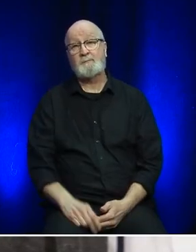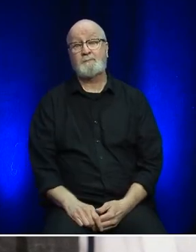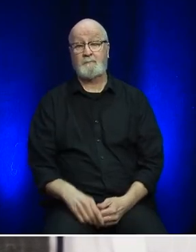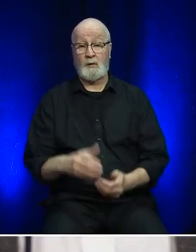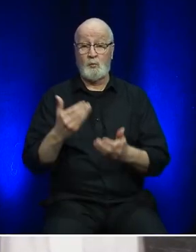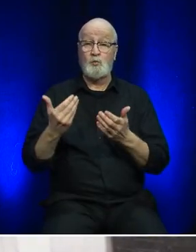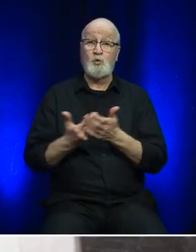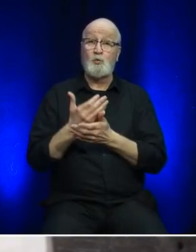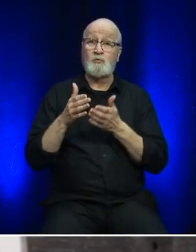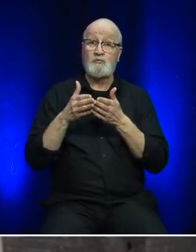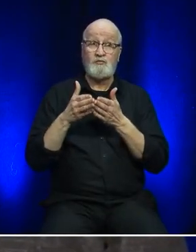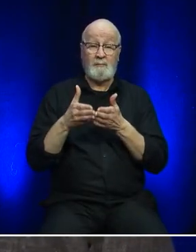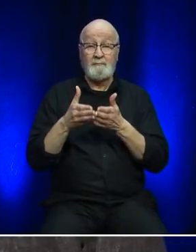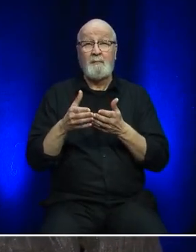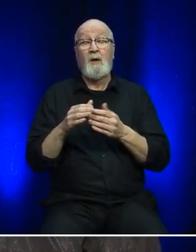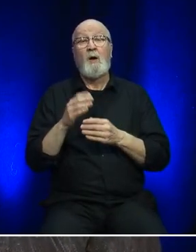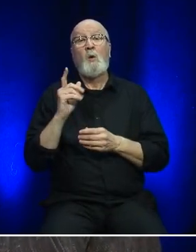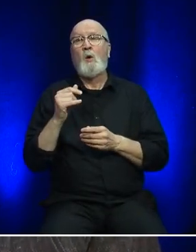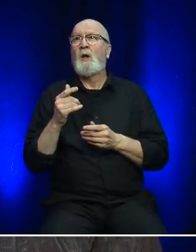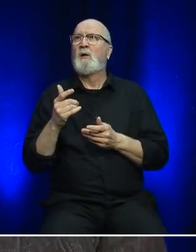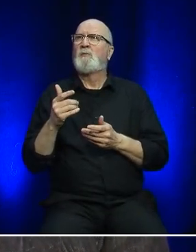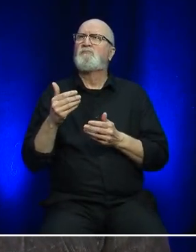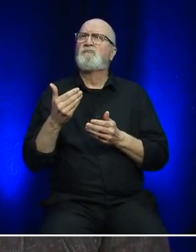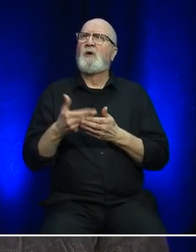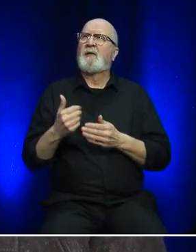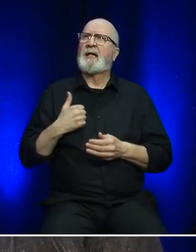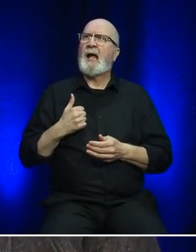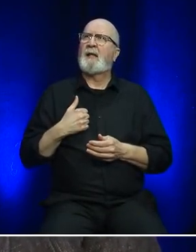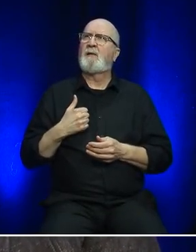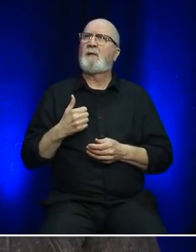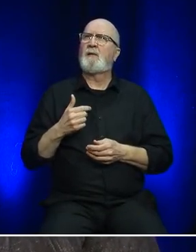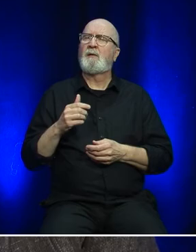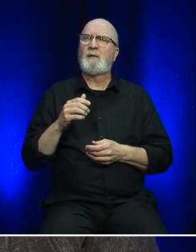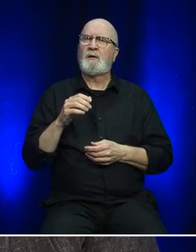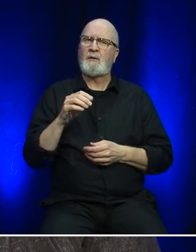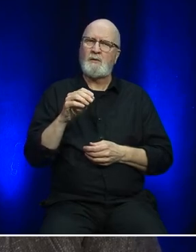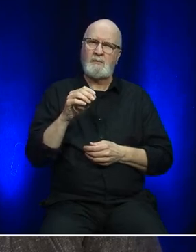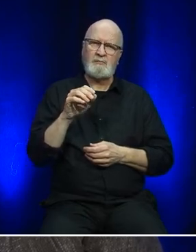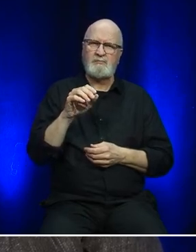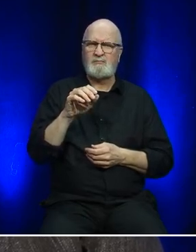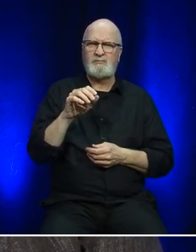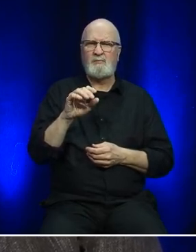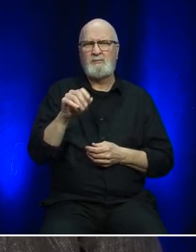The new ship will arrive in Canada sometime in Q1, Q2